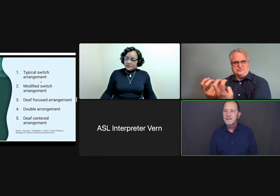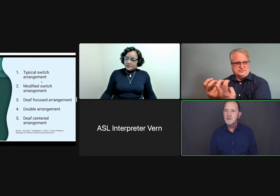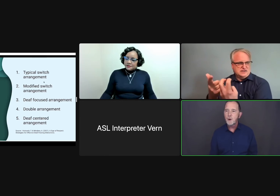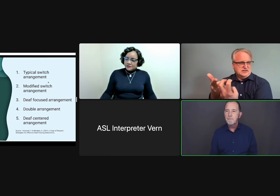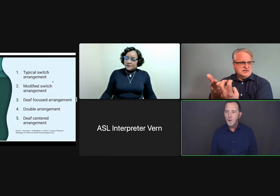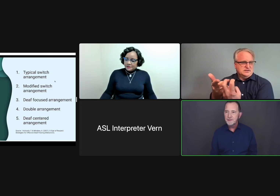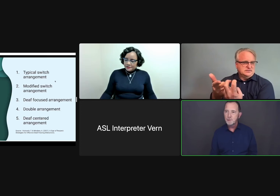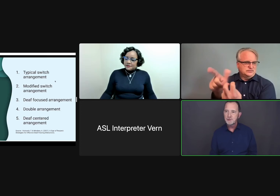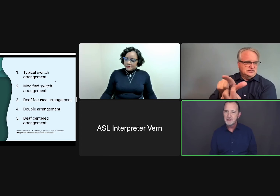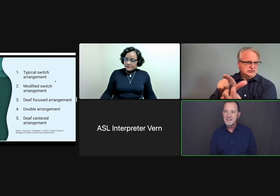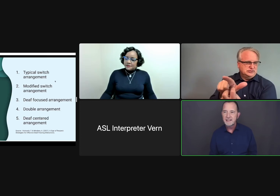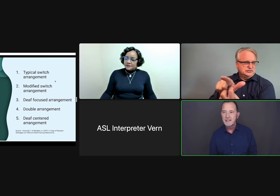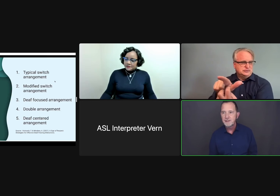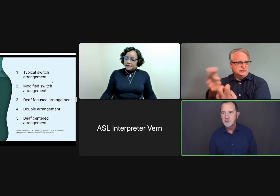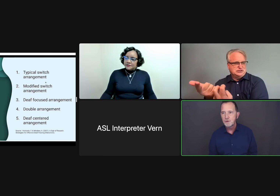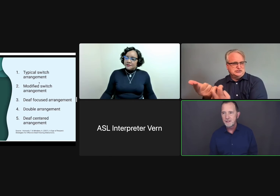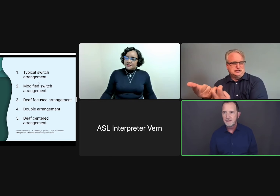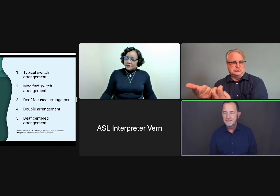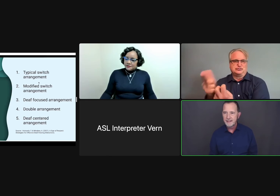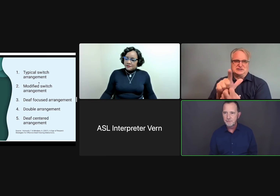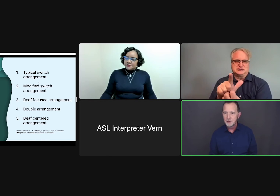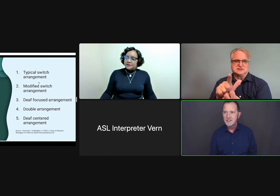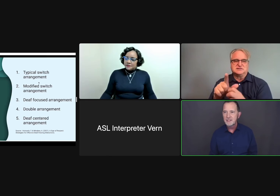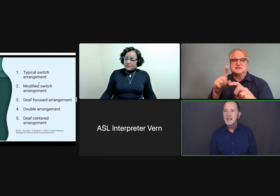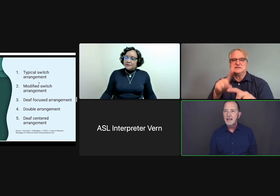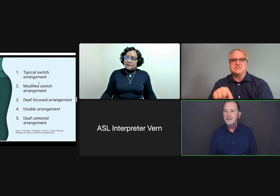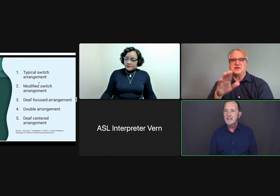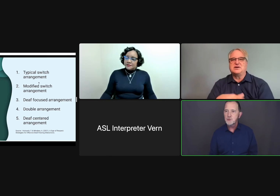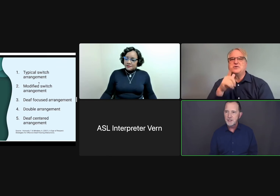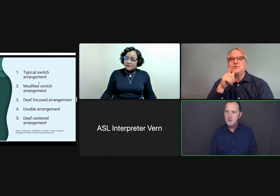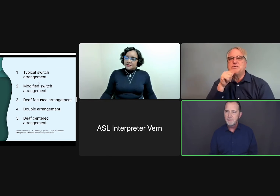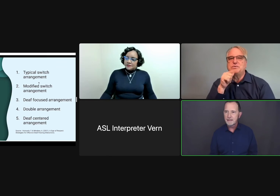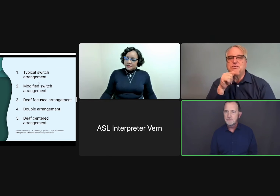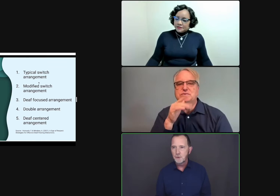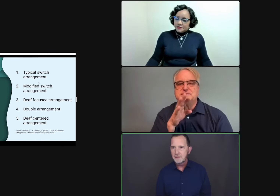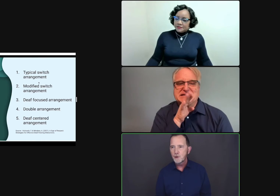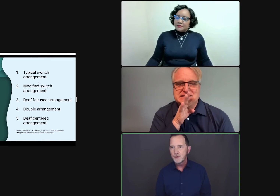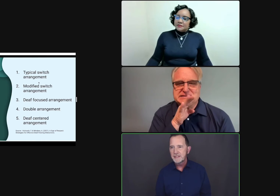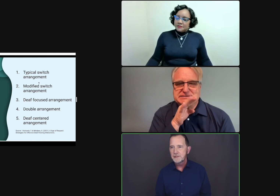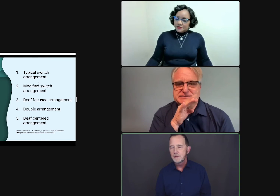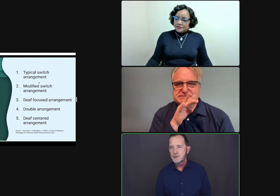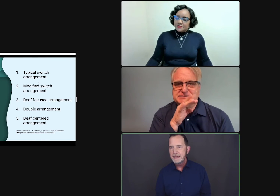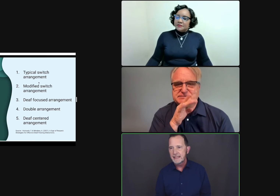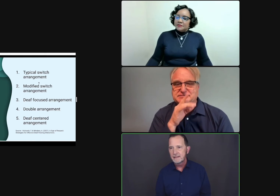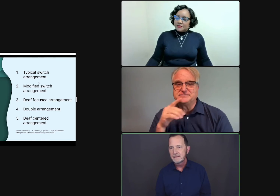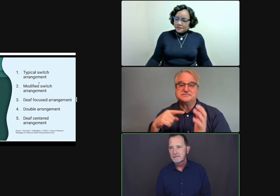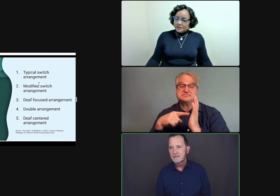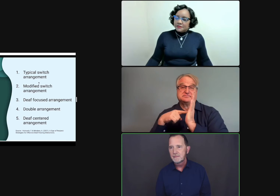This is where both interpreters are sitting in the visual field of the deaf person. And they switch back and forth, according to who's speaking.